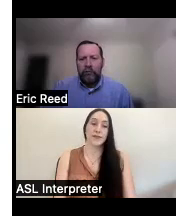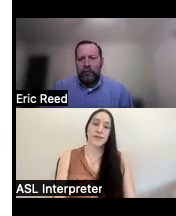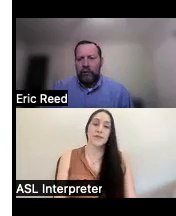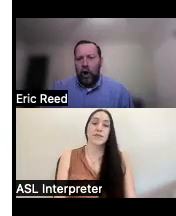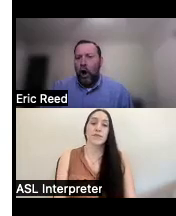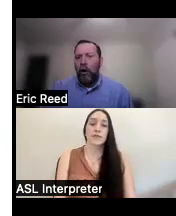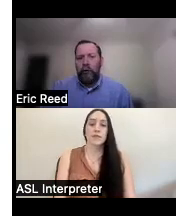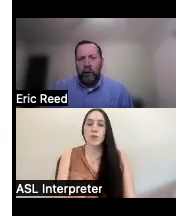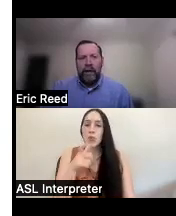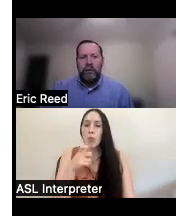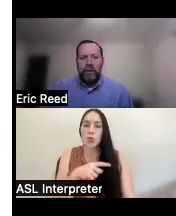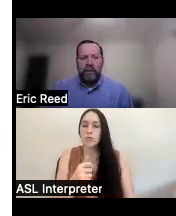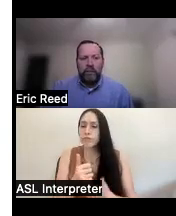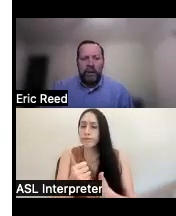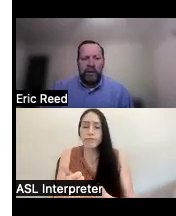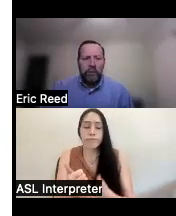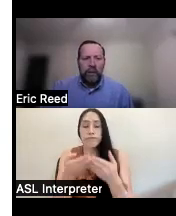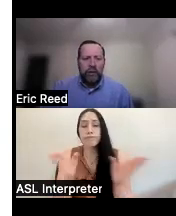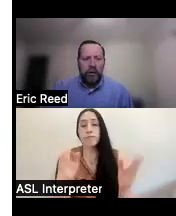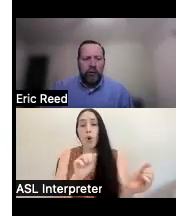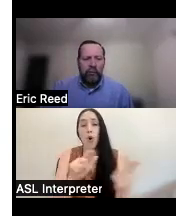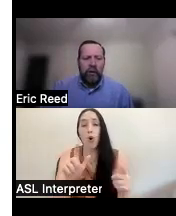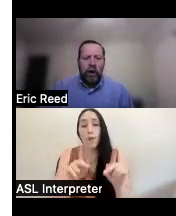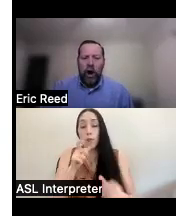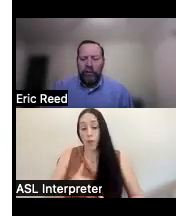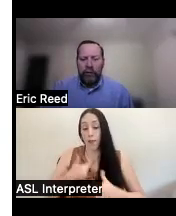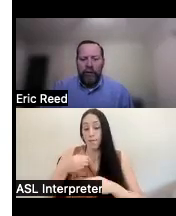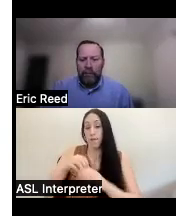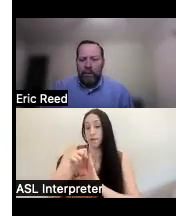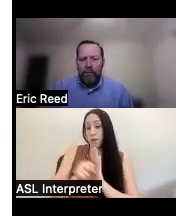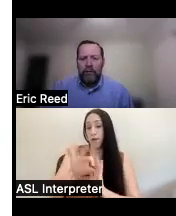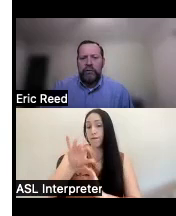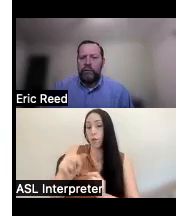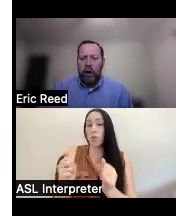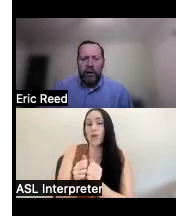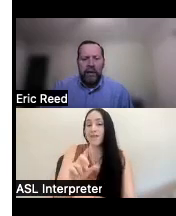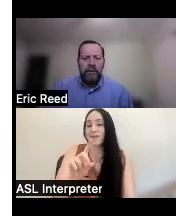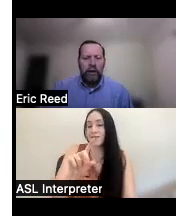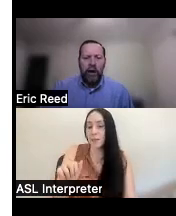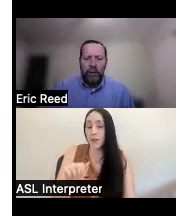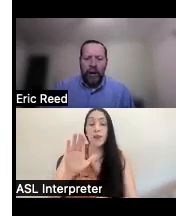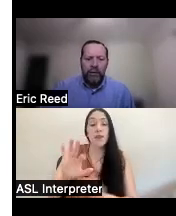serve all Floridians with disabilities we serve all of their family members Guardians authorized